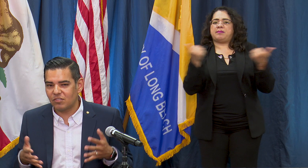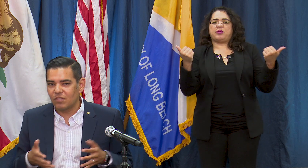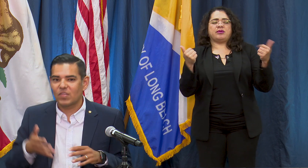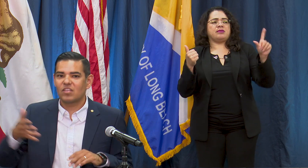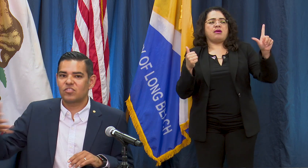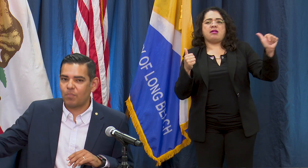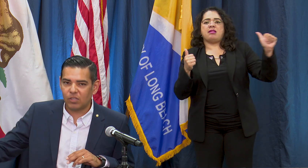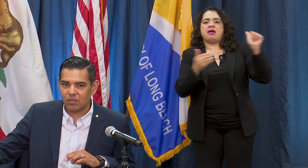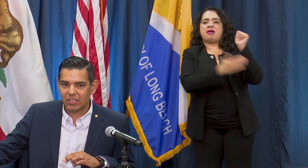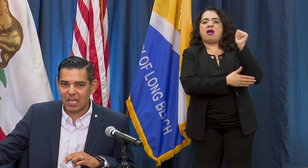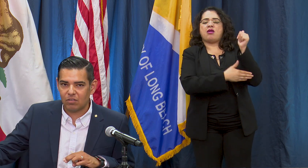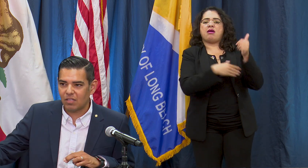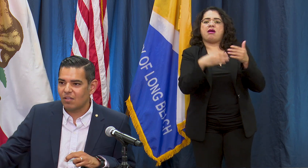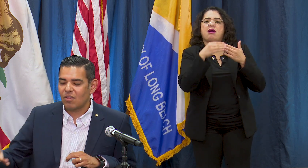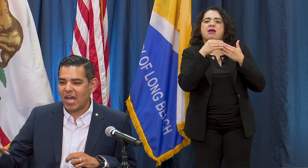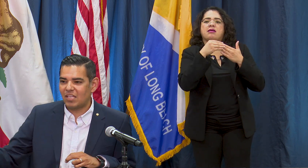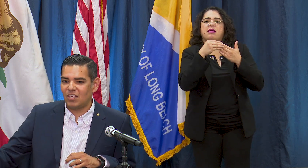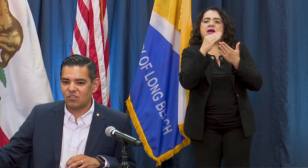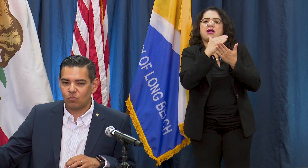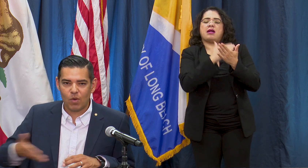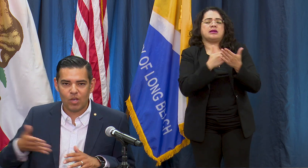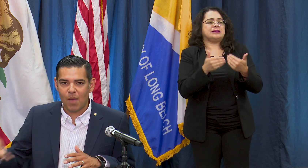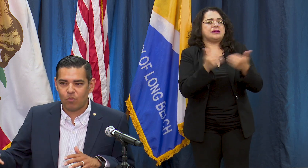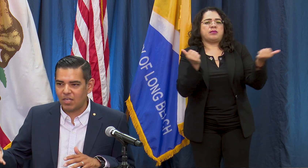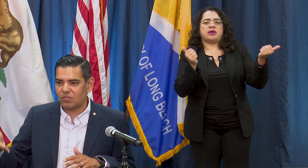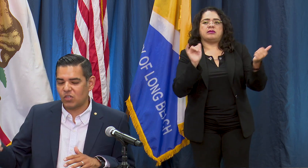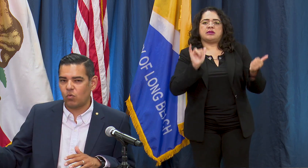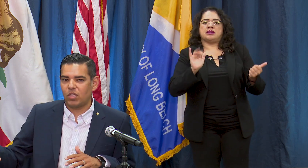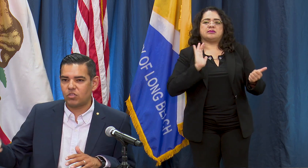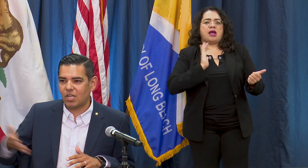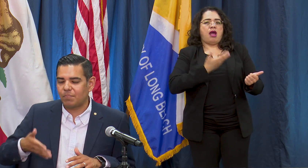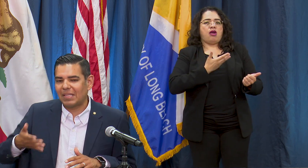separately of the county, that is the way we operate and so we should not be